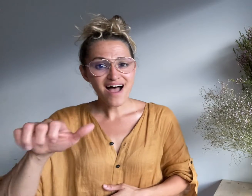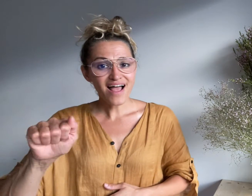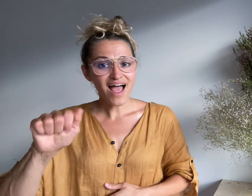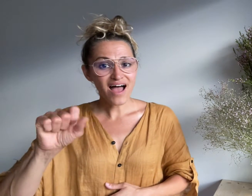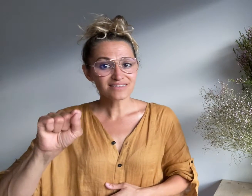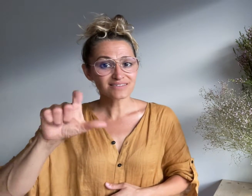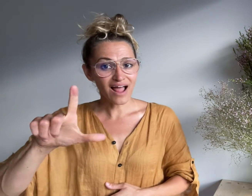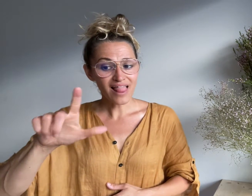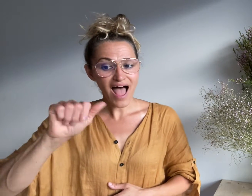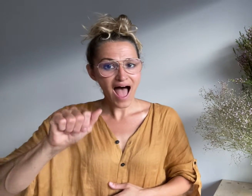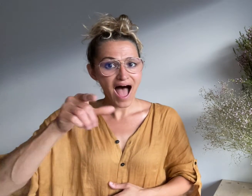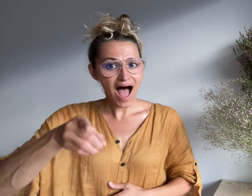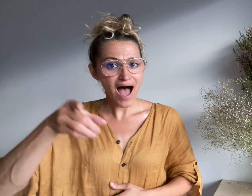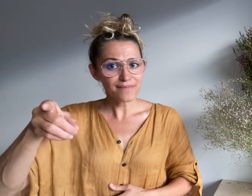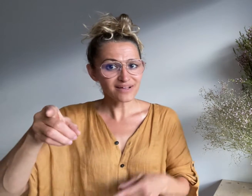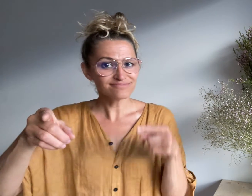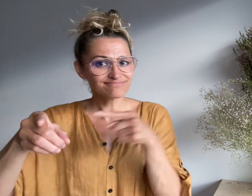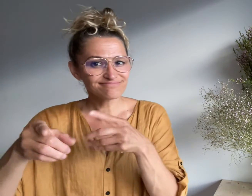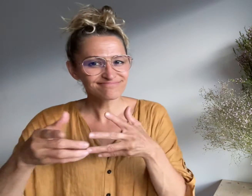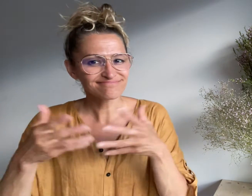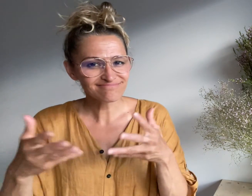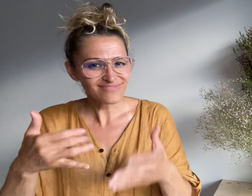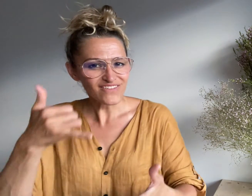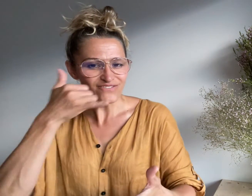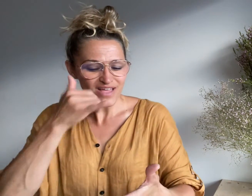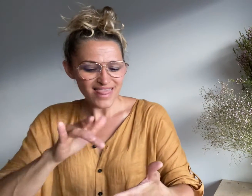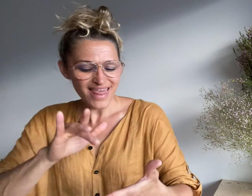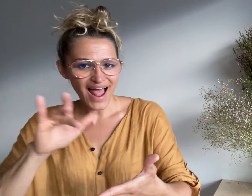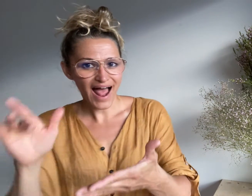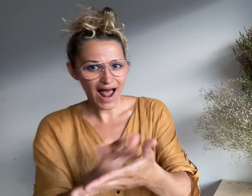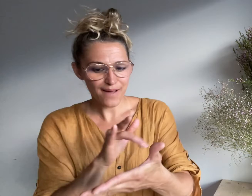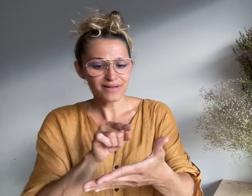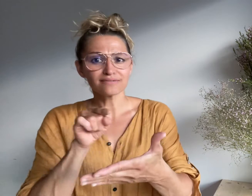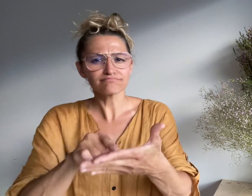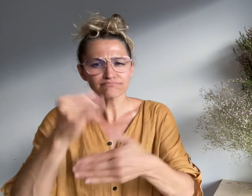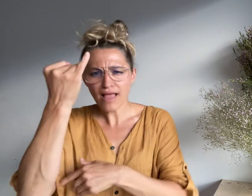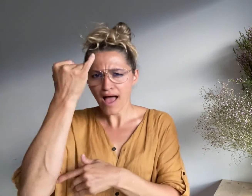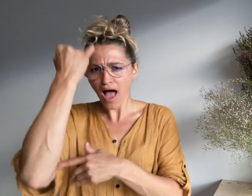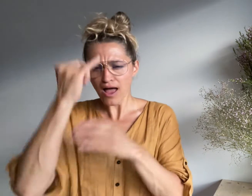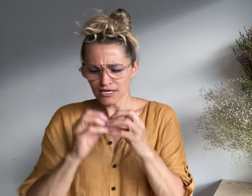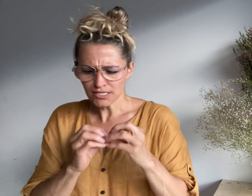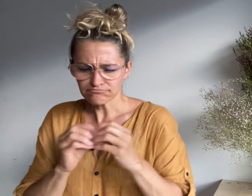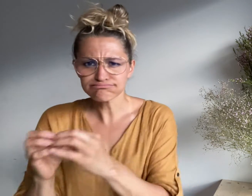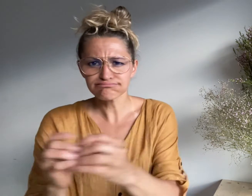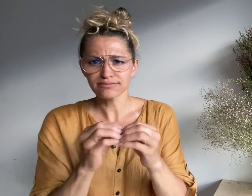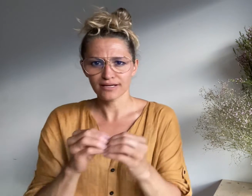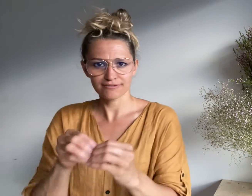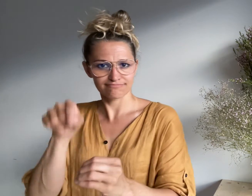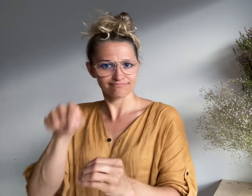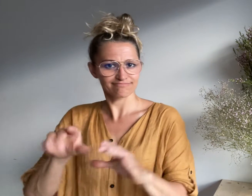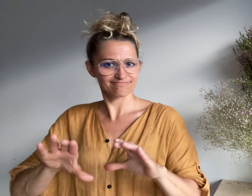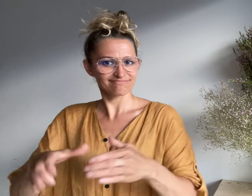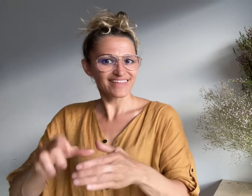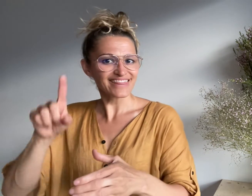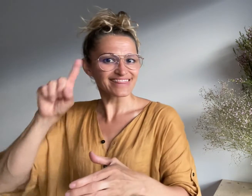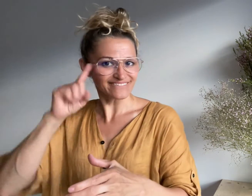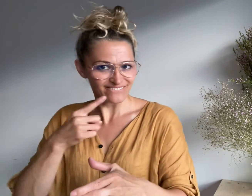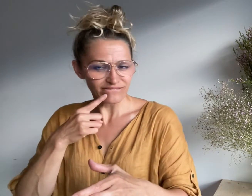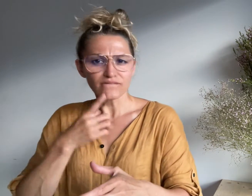The ASL App, an app developed by a Deaf team that teaches